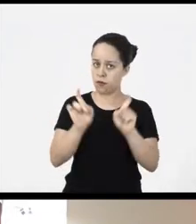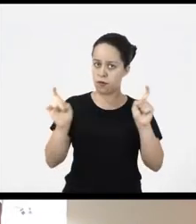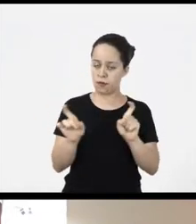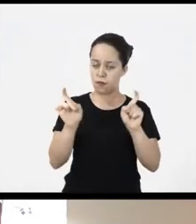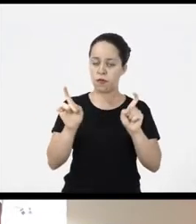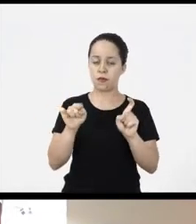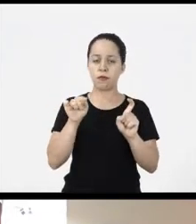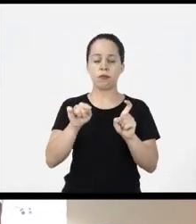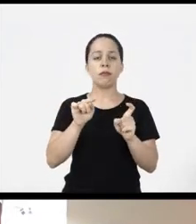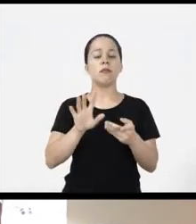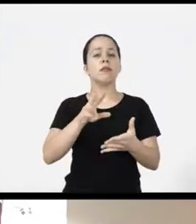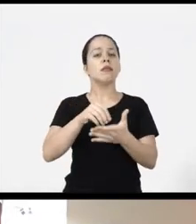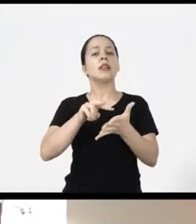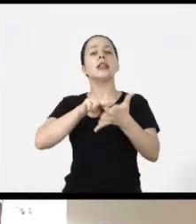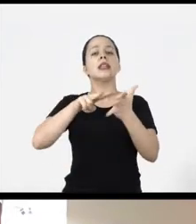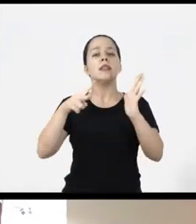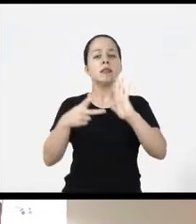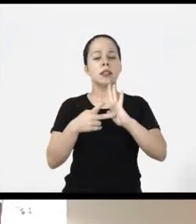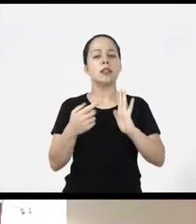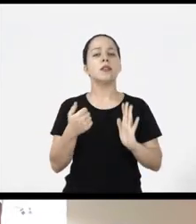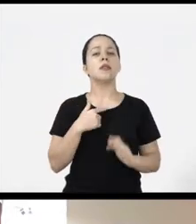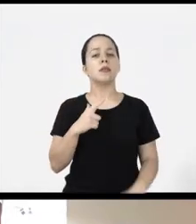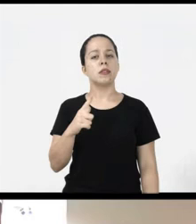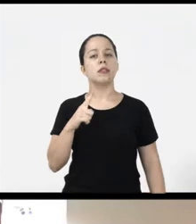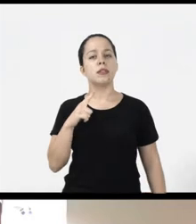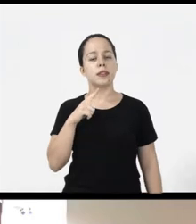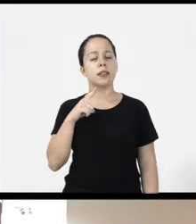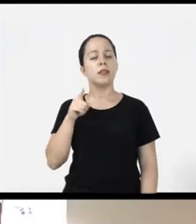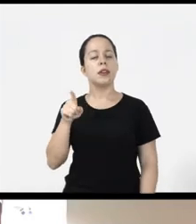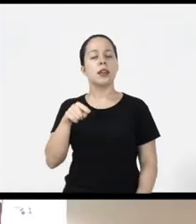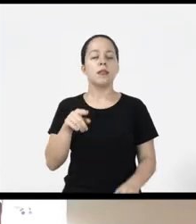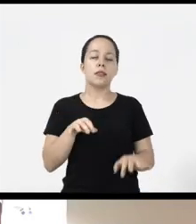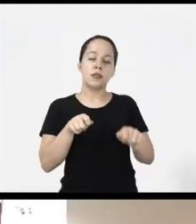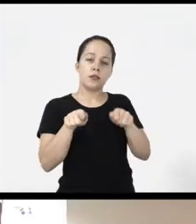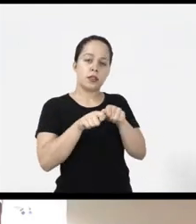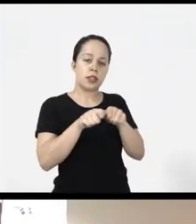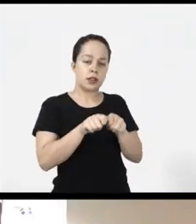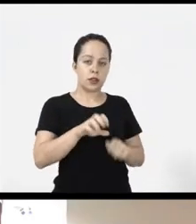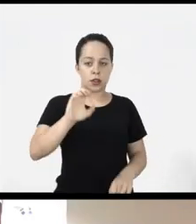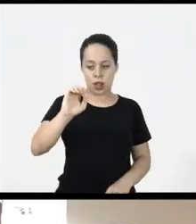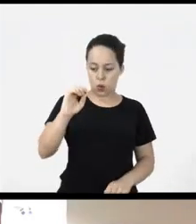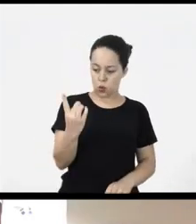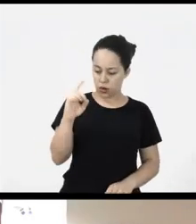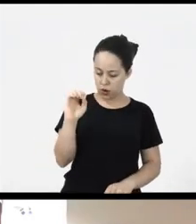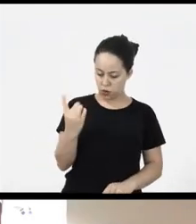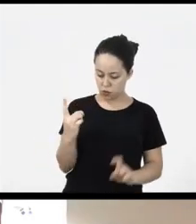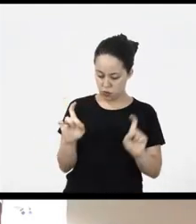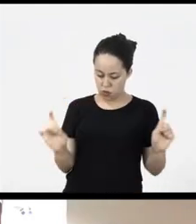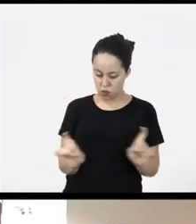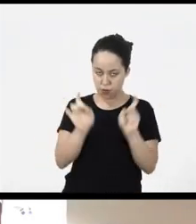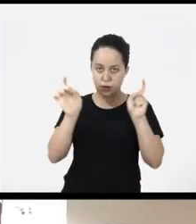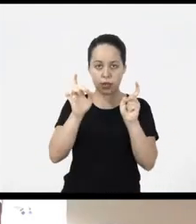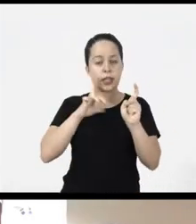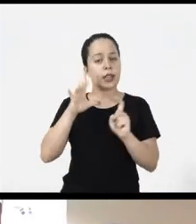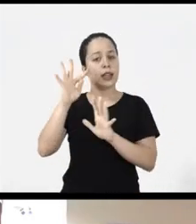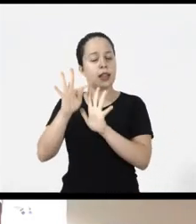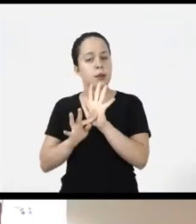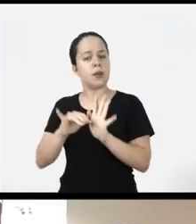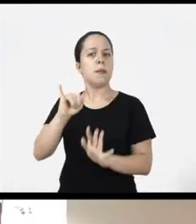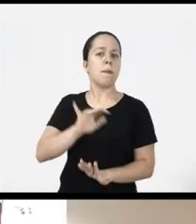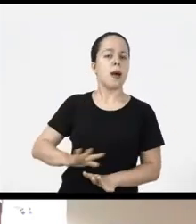means that I am digitizing I am transforming 110 c-1 texts, images and sounds